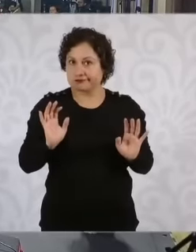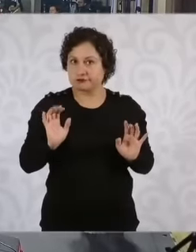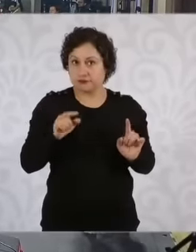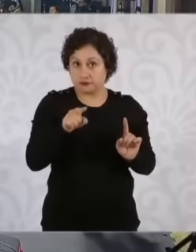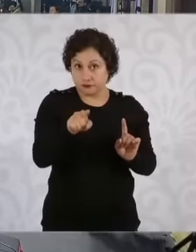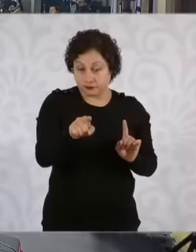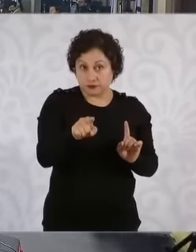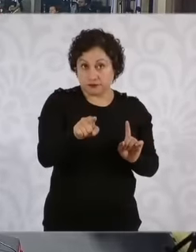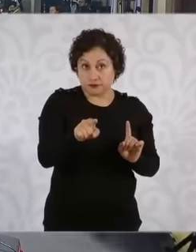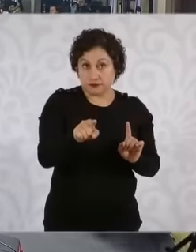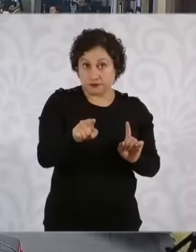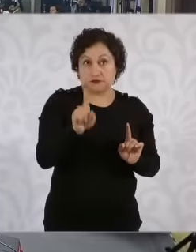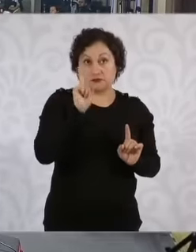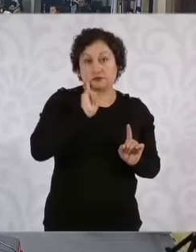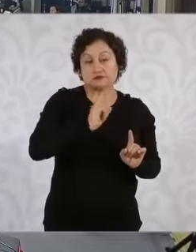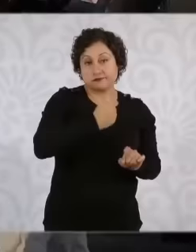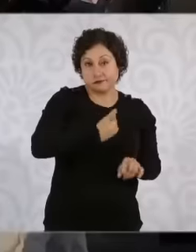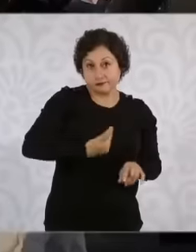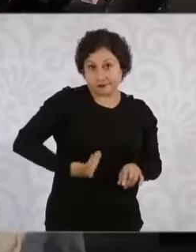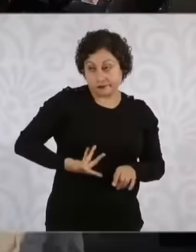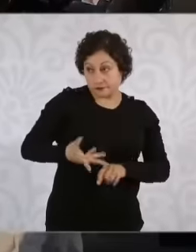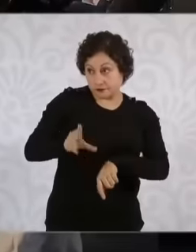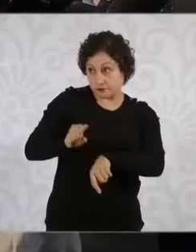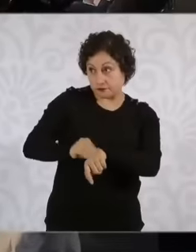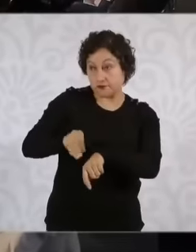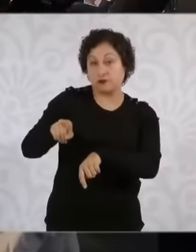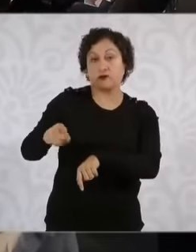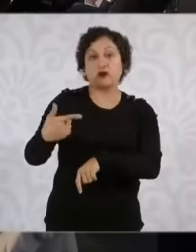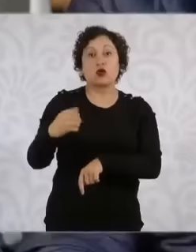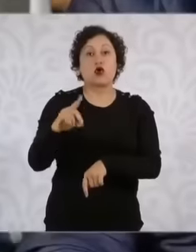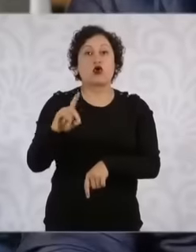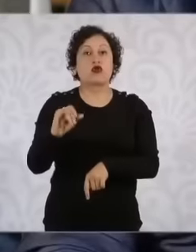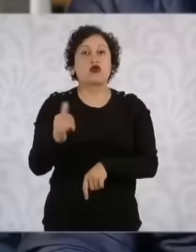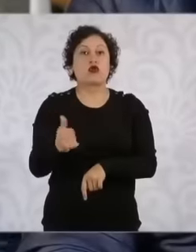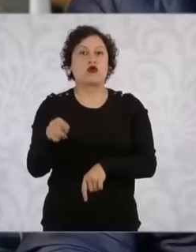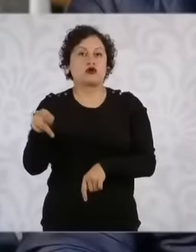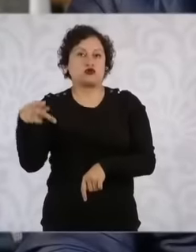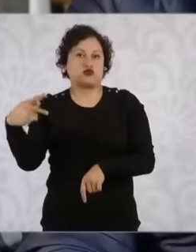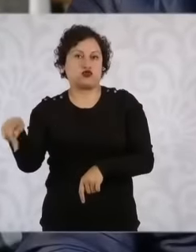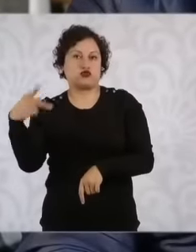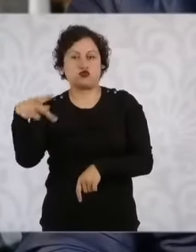advisor who, with her character as a jurist and a licensed senator, specifies precisely this